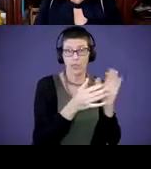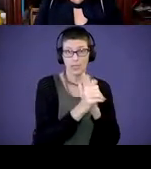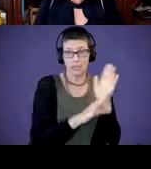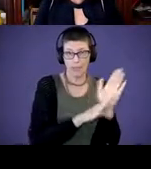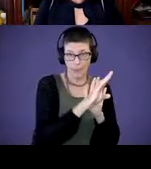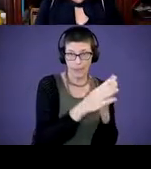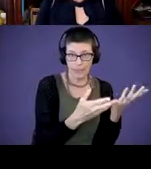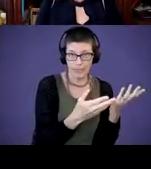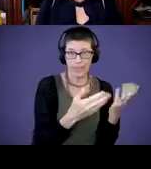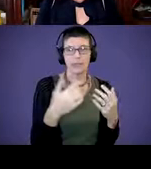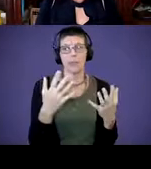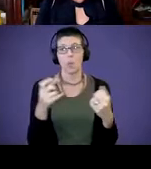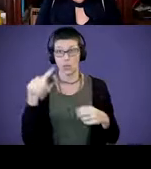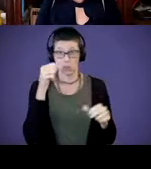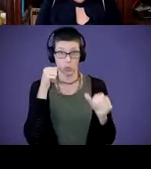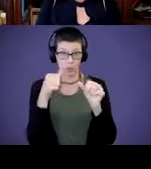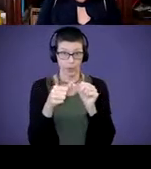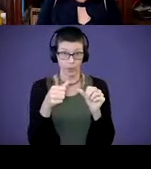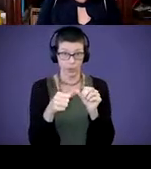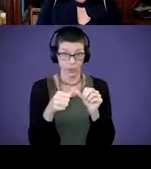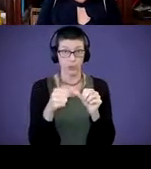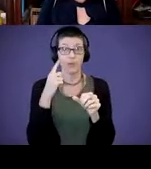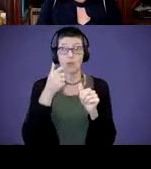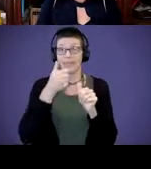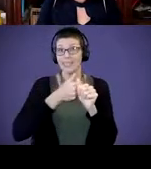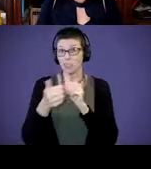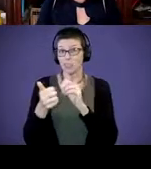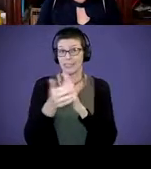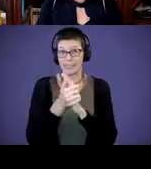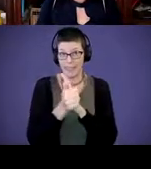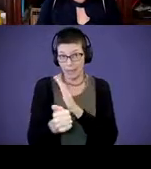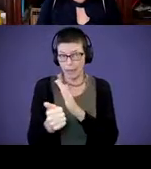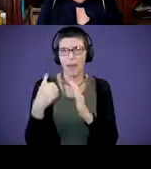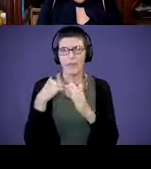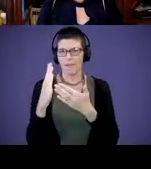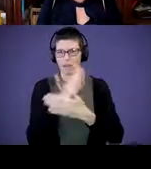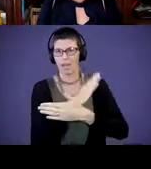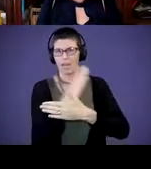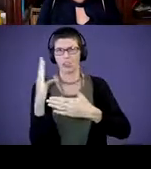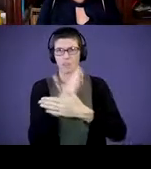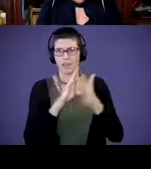I want you to remember that for each skill, there is a range of development within typical